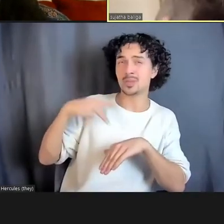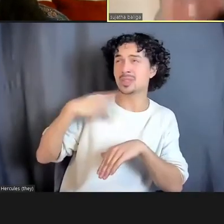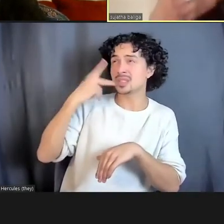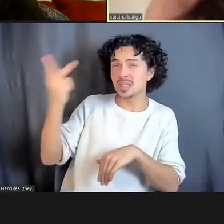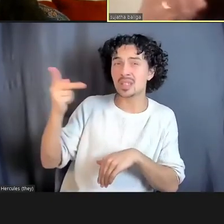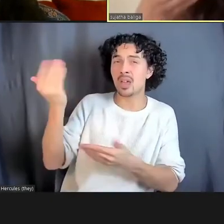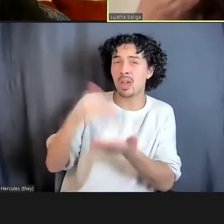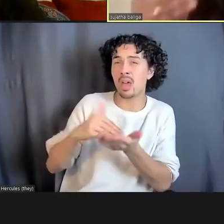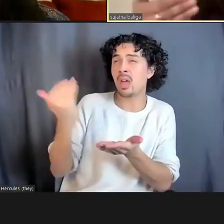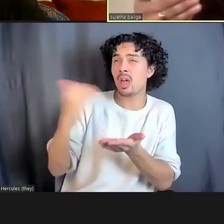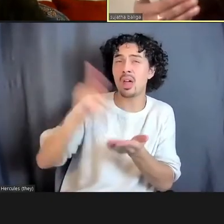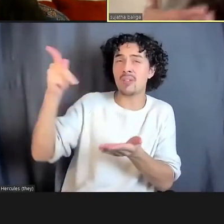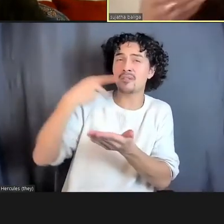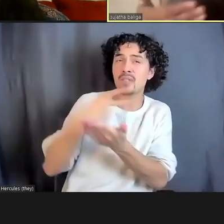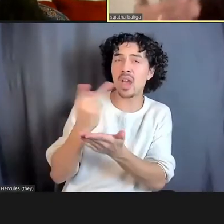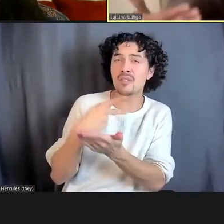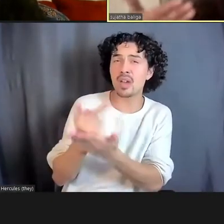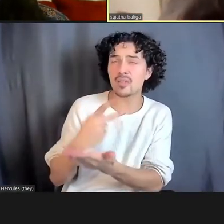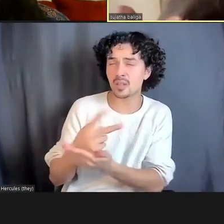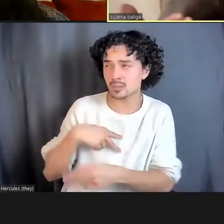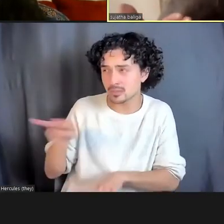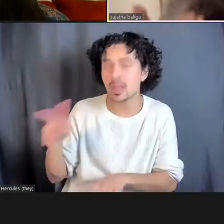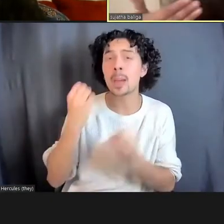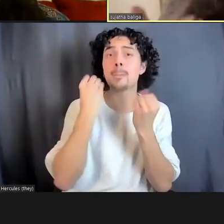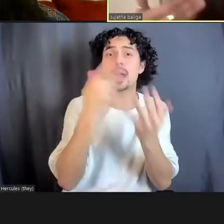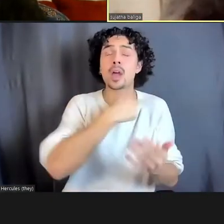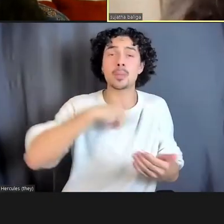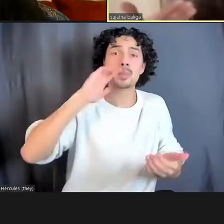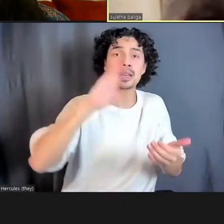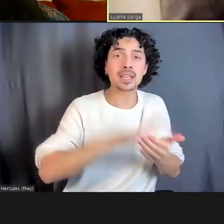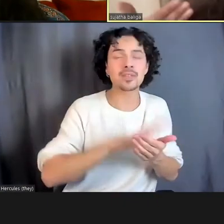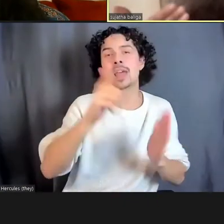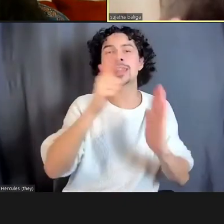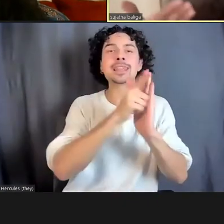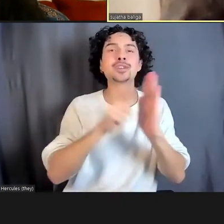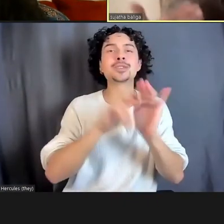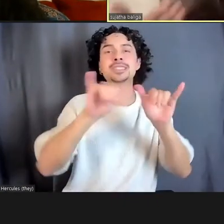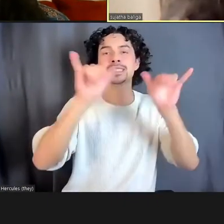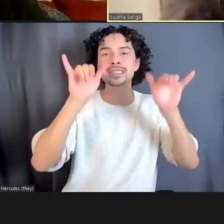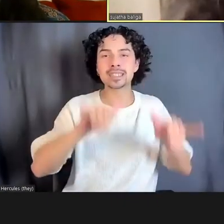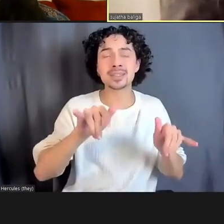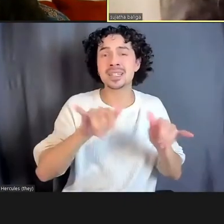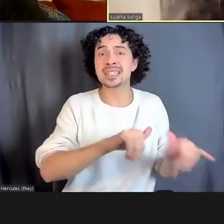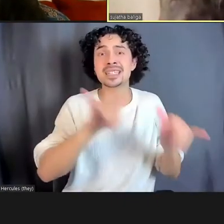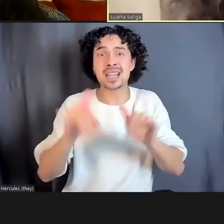So, many of us believe that the criminal legal system is operating exactly as it was designed to do, right?